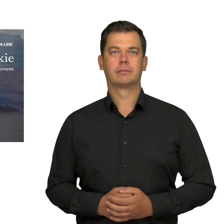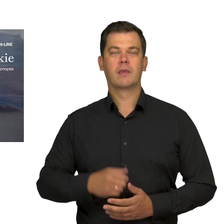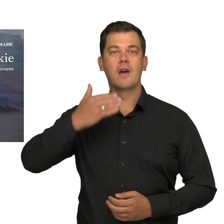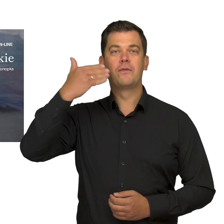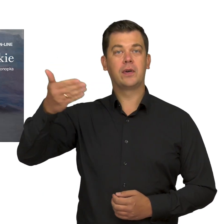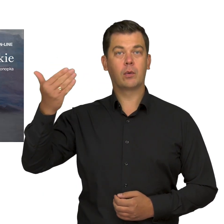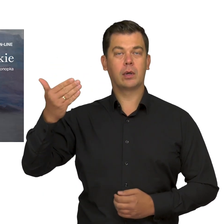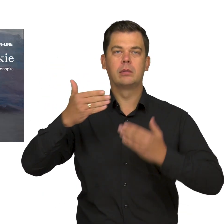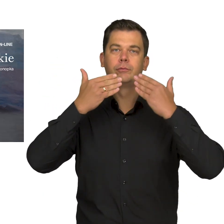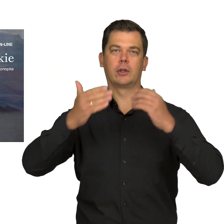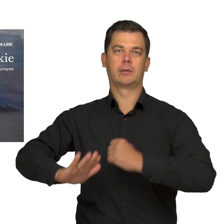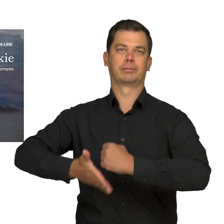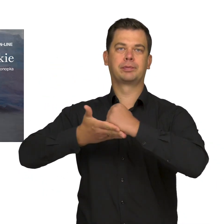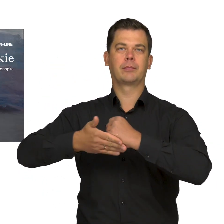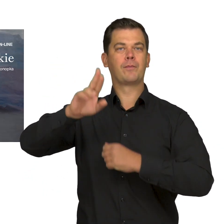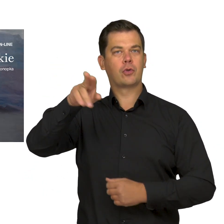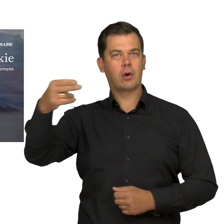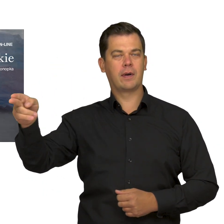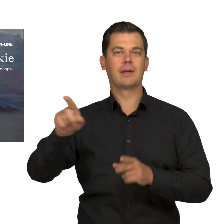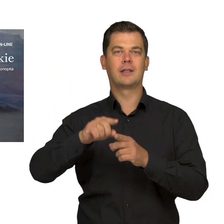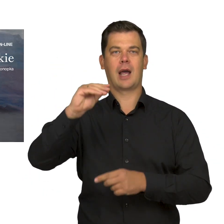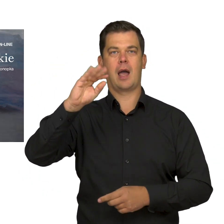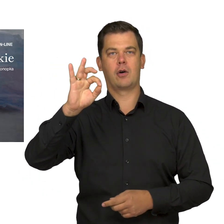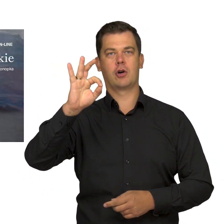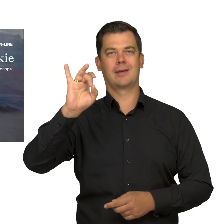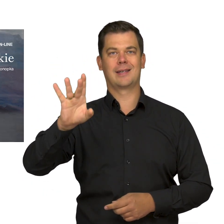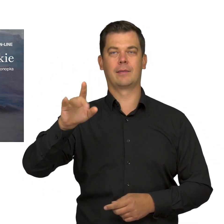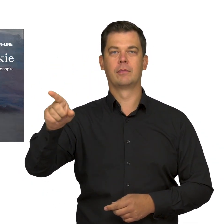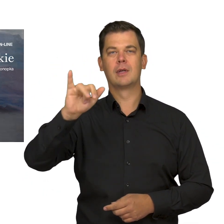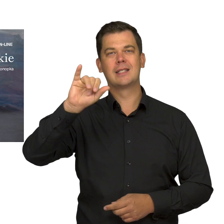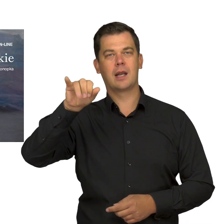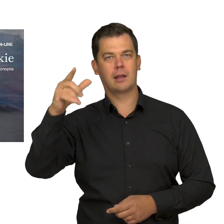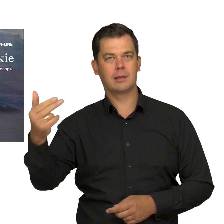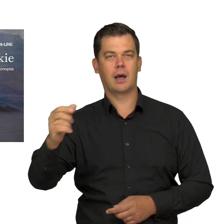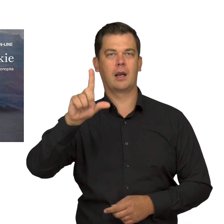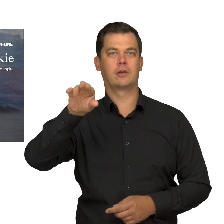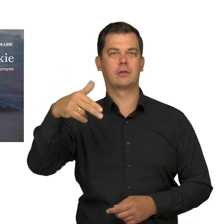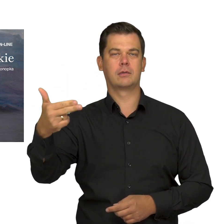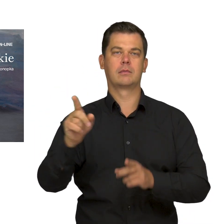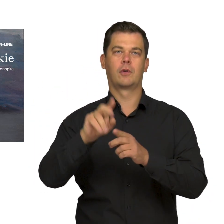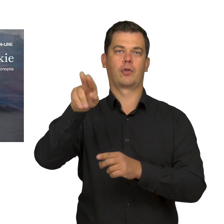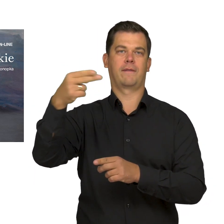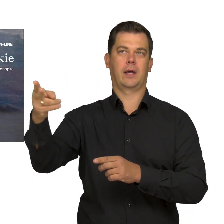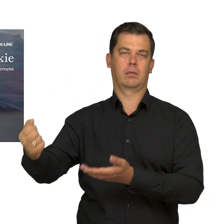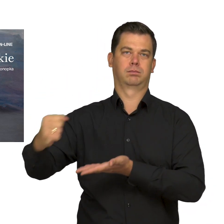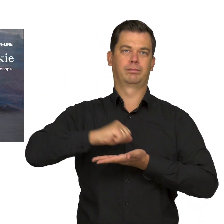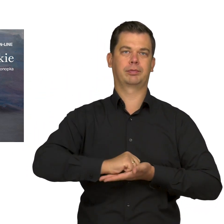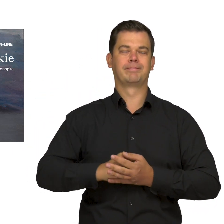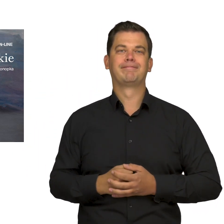The lecture was filmed with the support of EEA and Norway Grants, funded by Iceland, Liechtenstein and Norway.